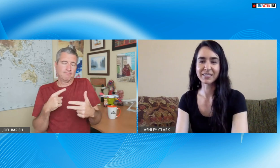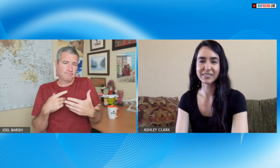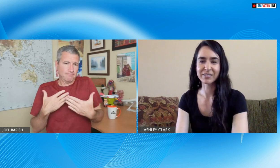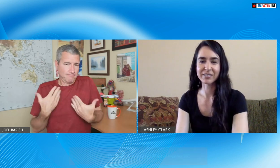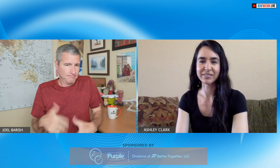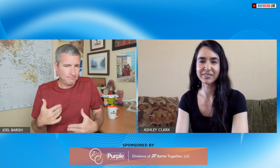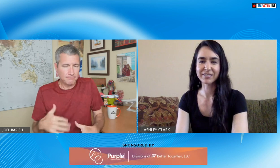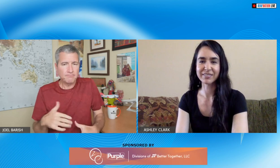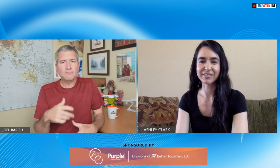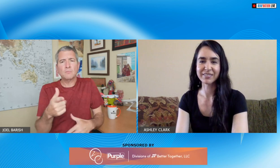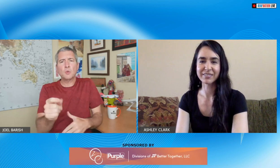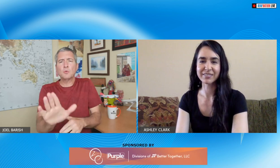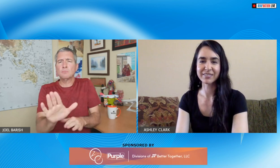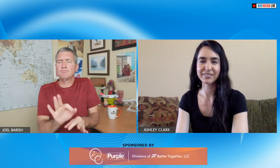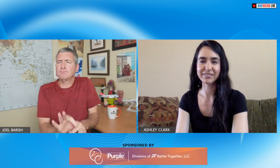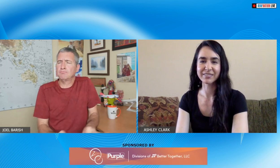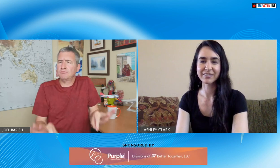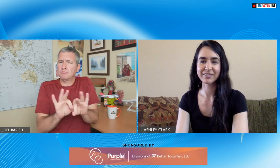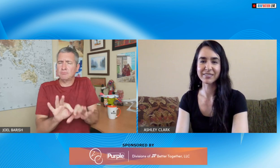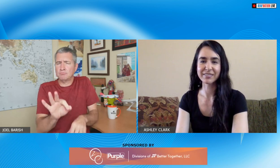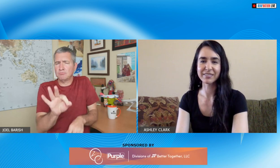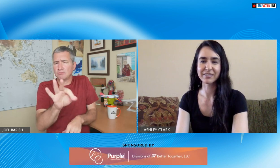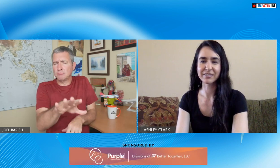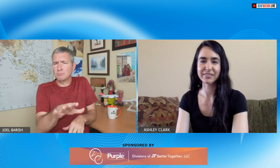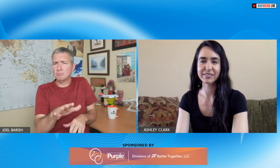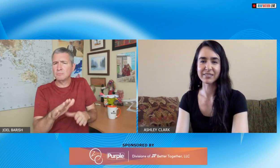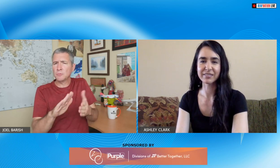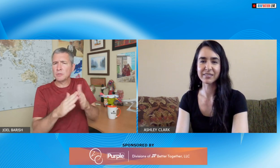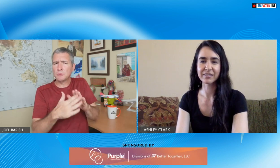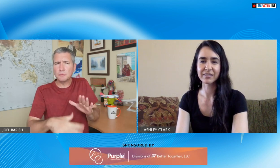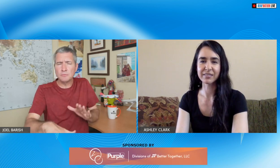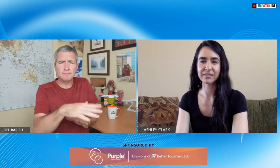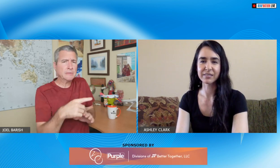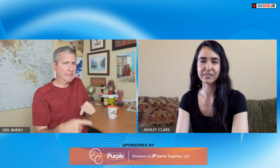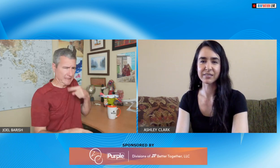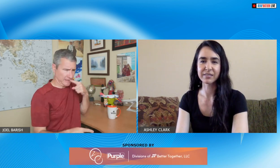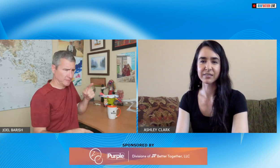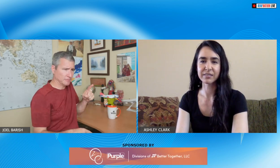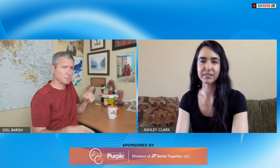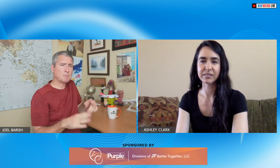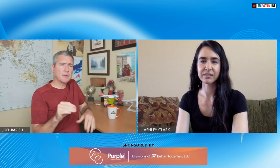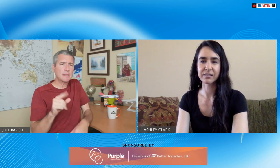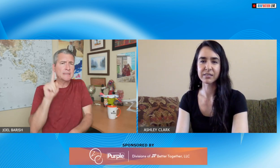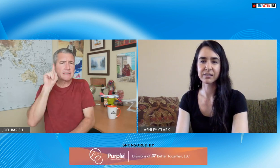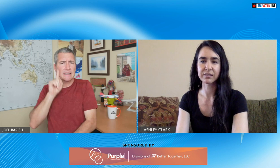very you know production what is the the most important tip to the community both